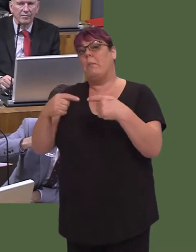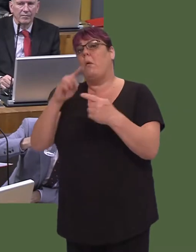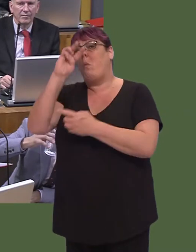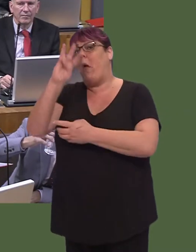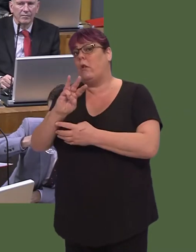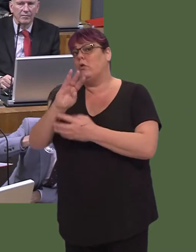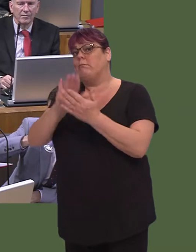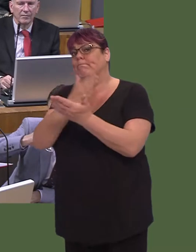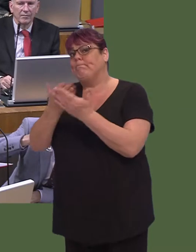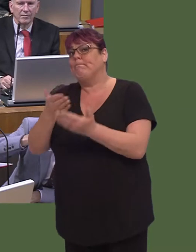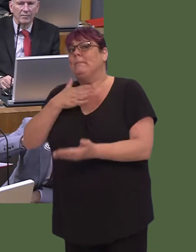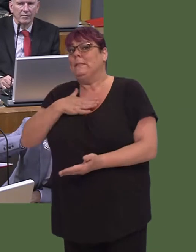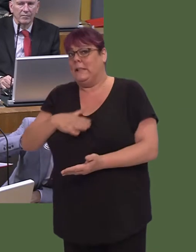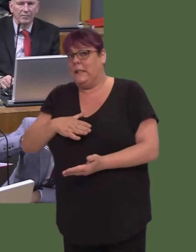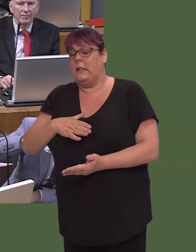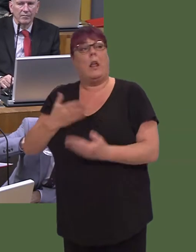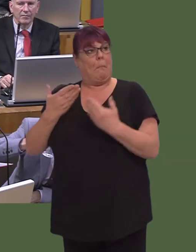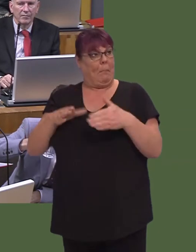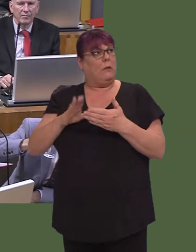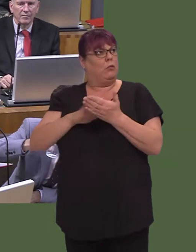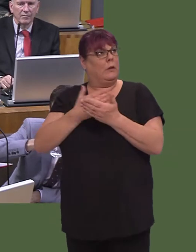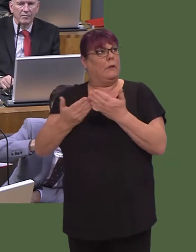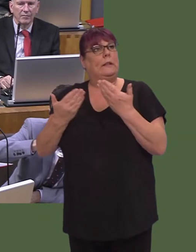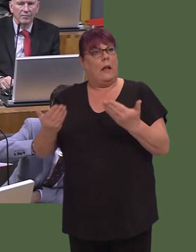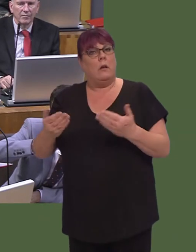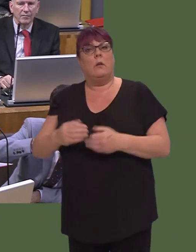and will need to be rectified and I think has been rectified by now.